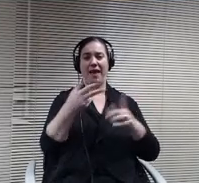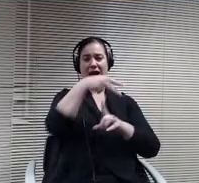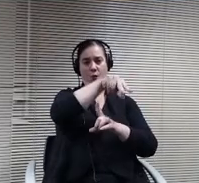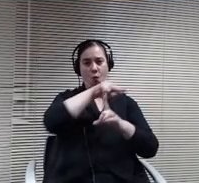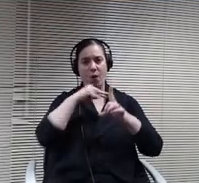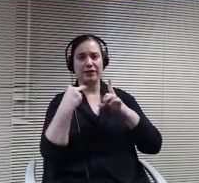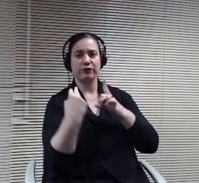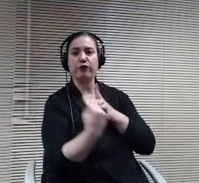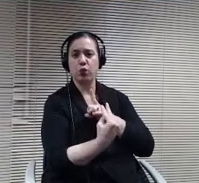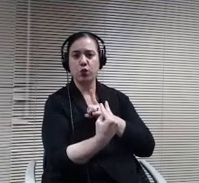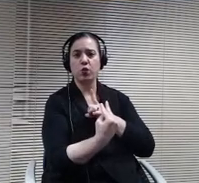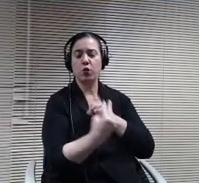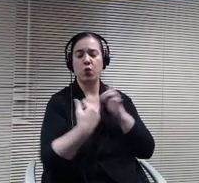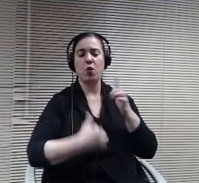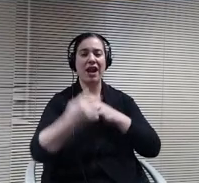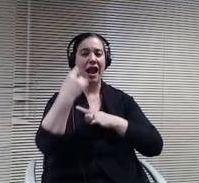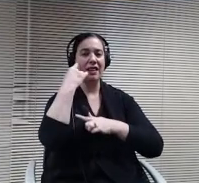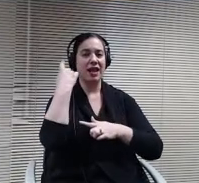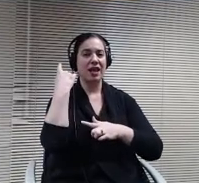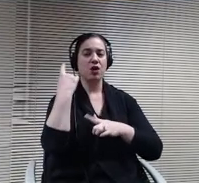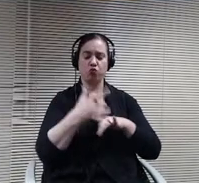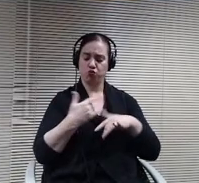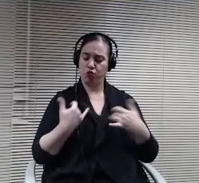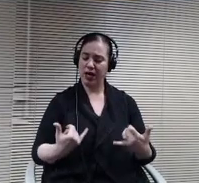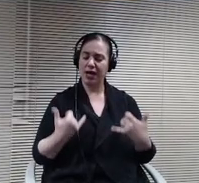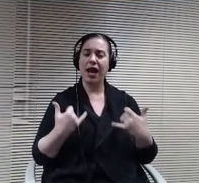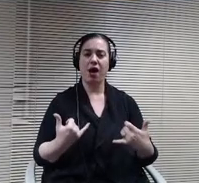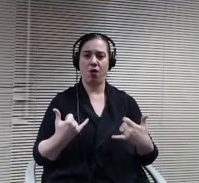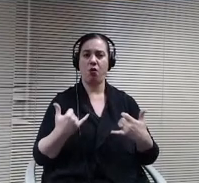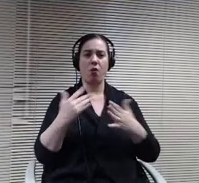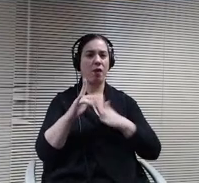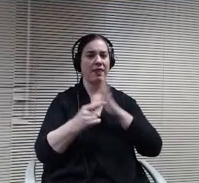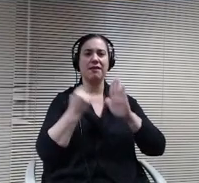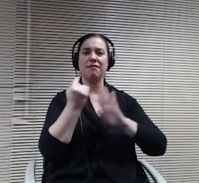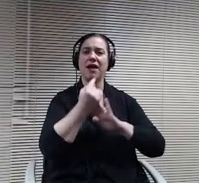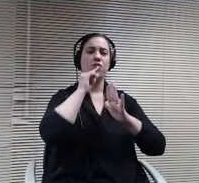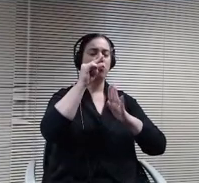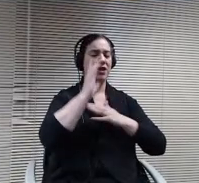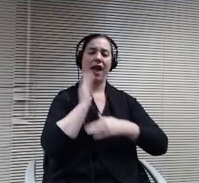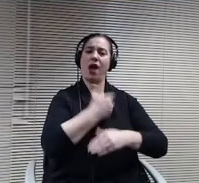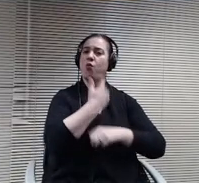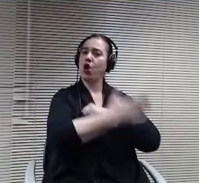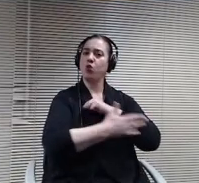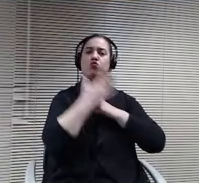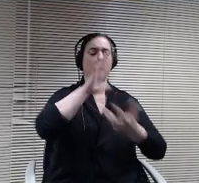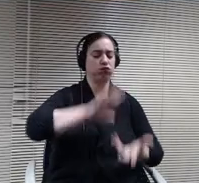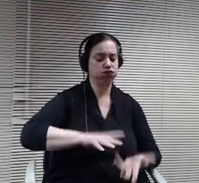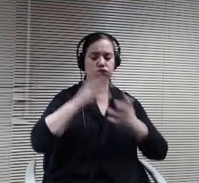of great turmoil in our country or there are lots of opinions on everything that we deal with.